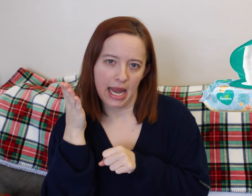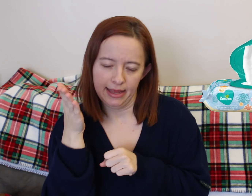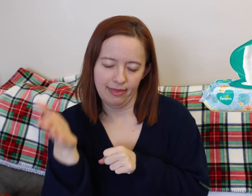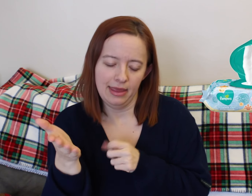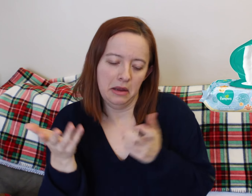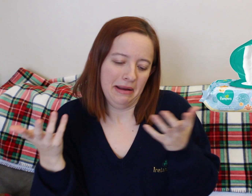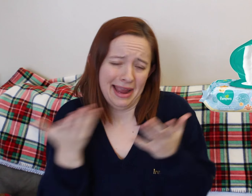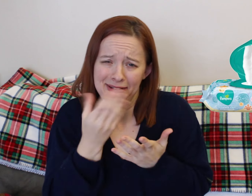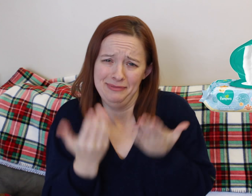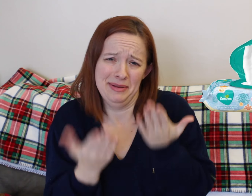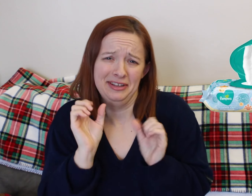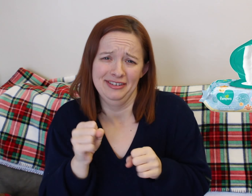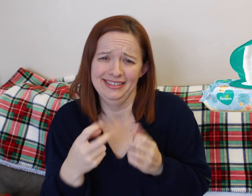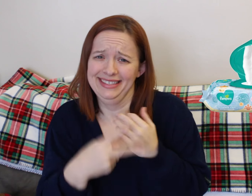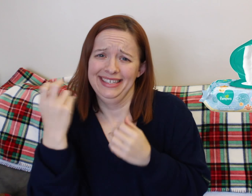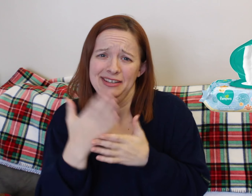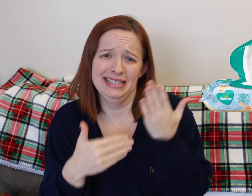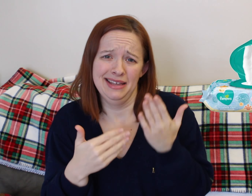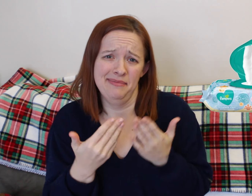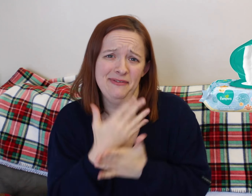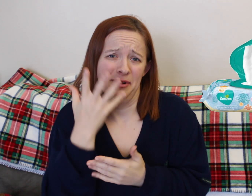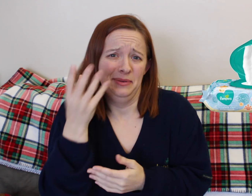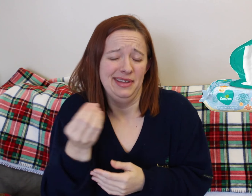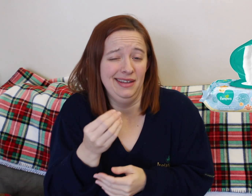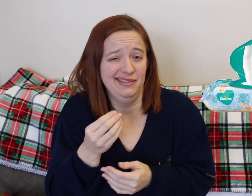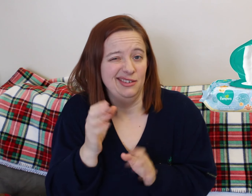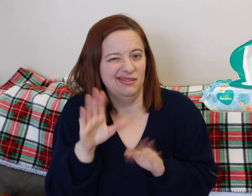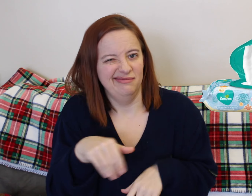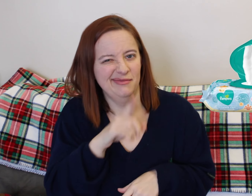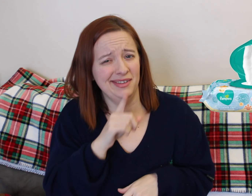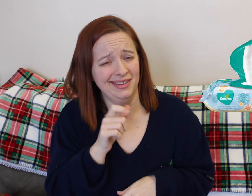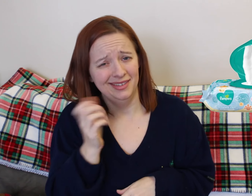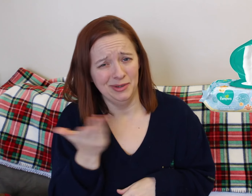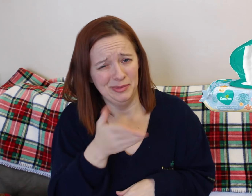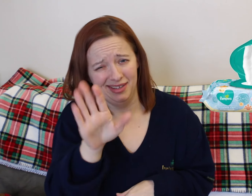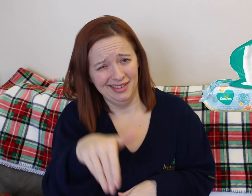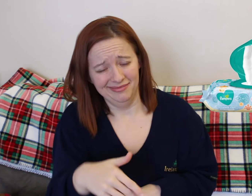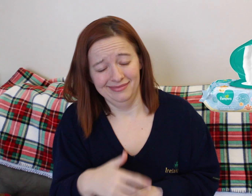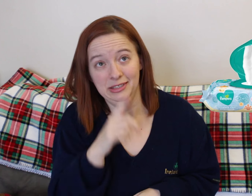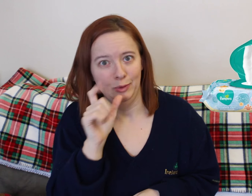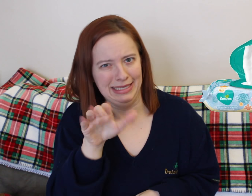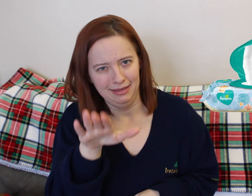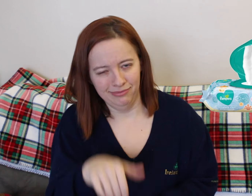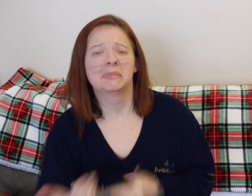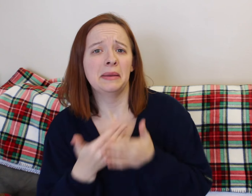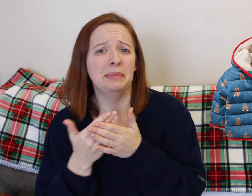That's what we used from now on. But you definitely don't need that, the hospital has plenty. Um, wipes? In all honesty, you don't need them.